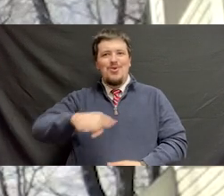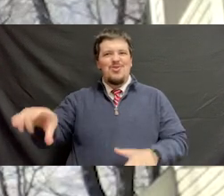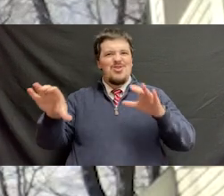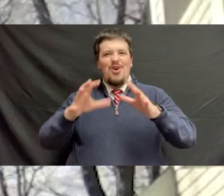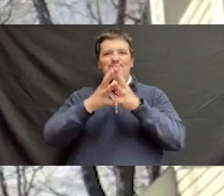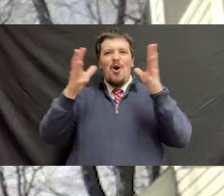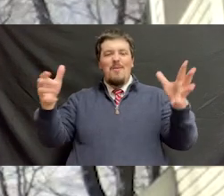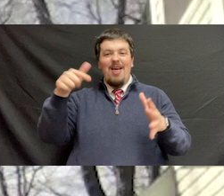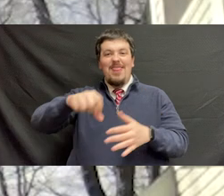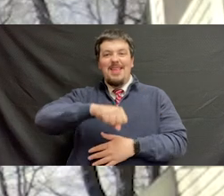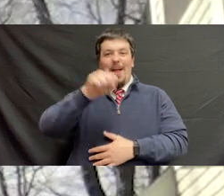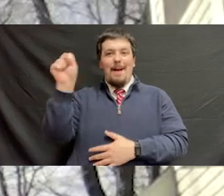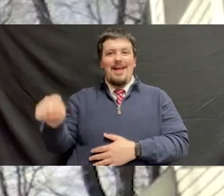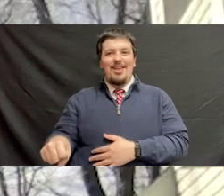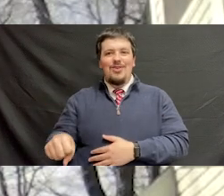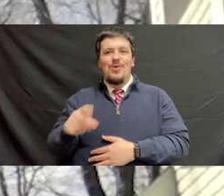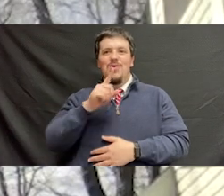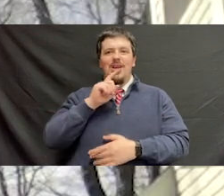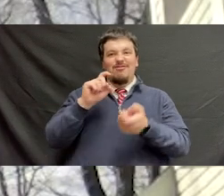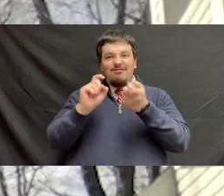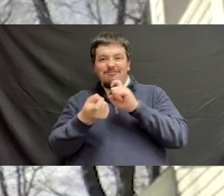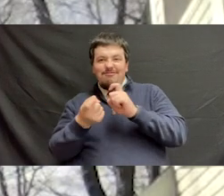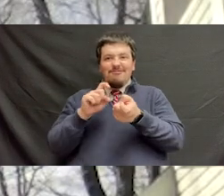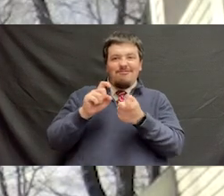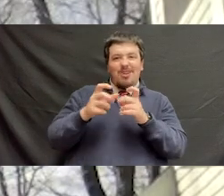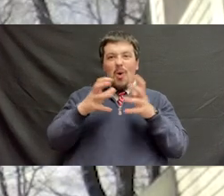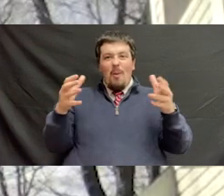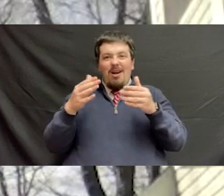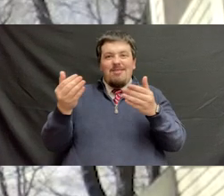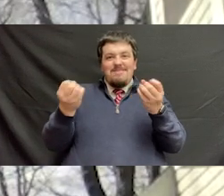You've done so much this semester and adjusted so well.